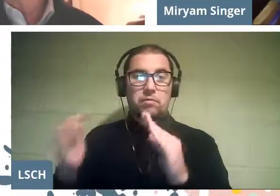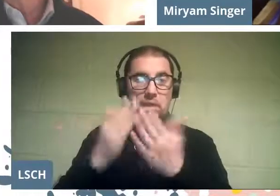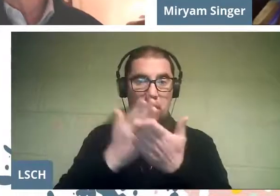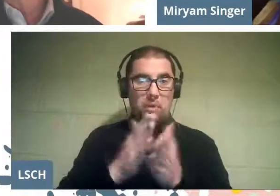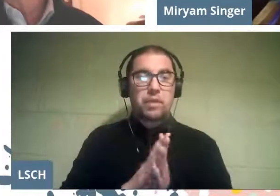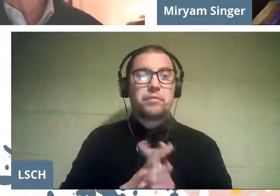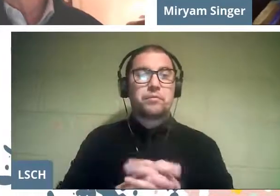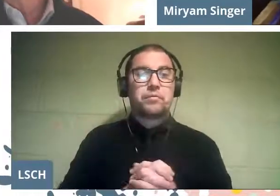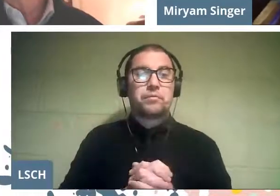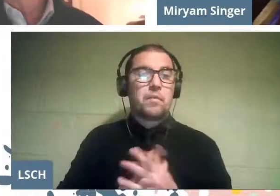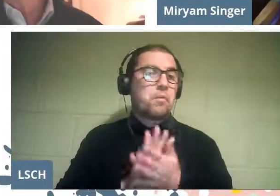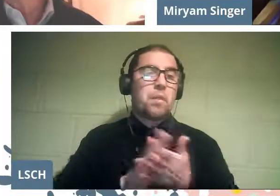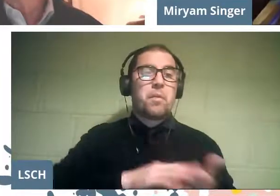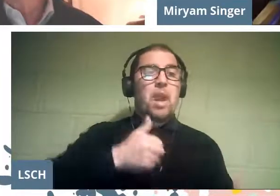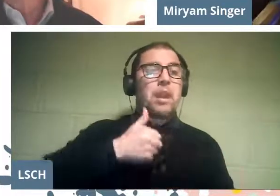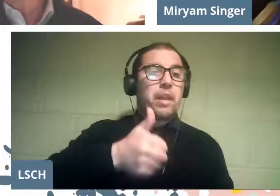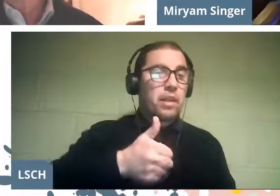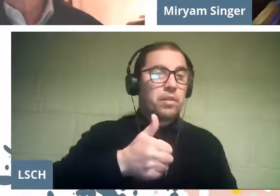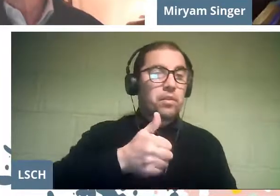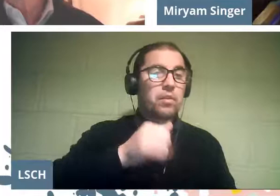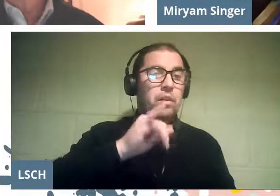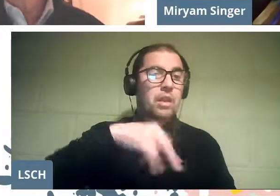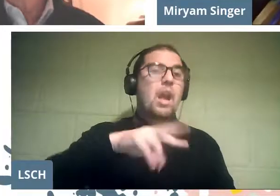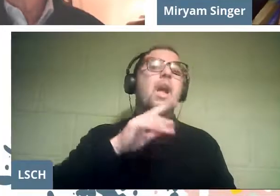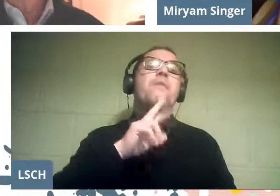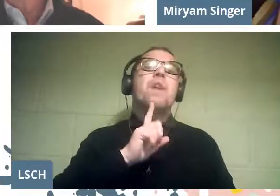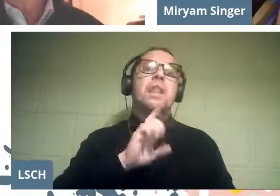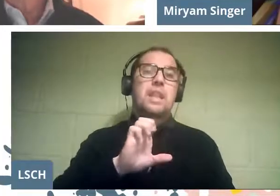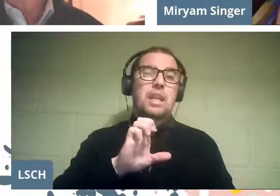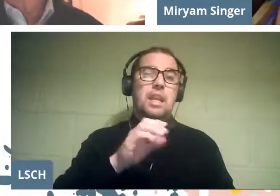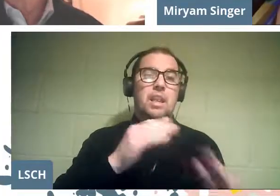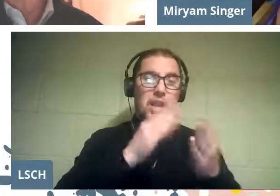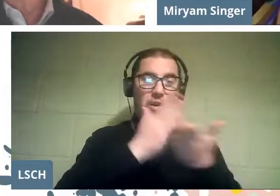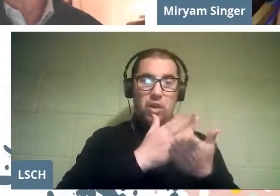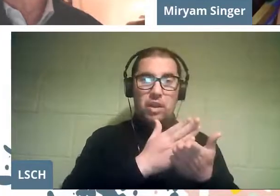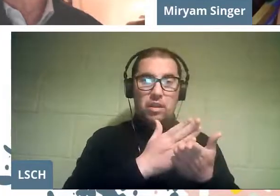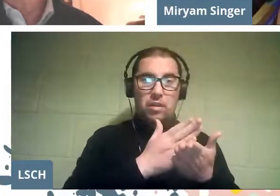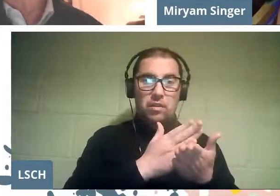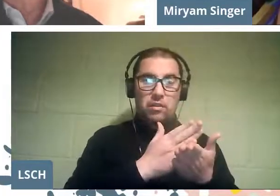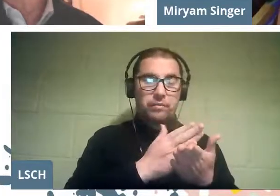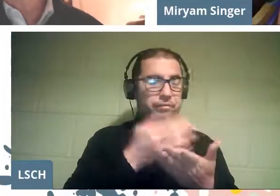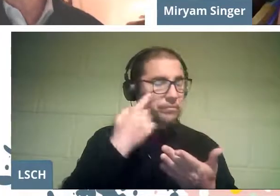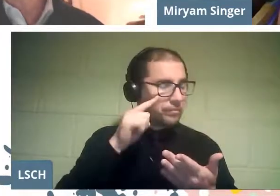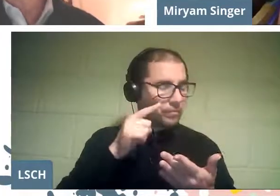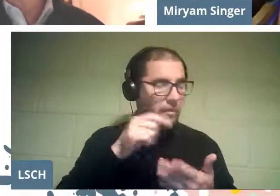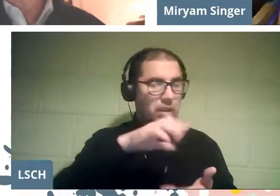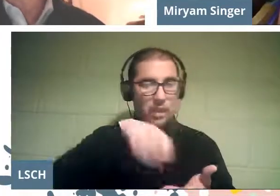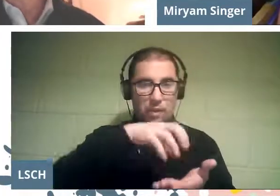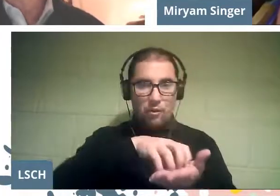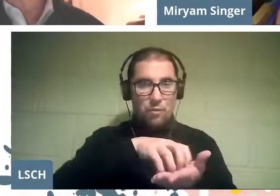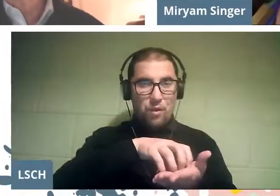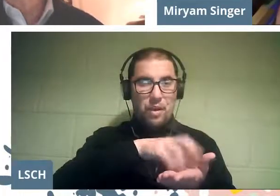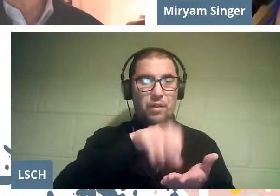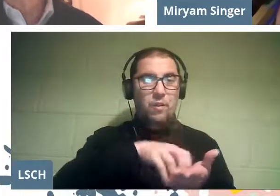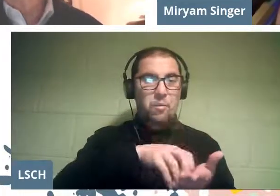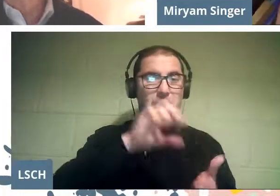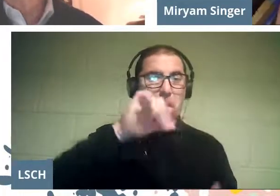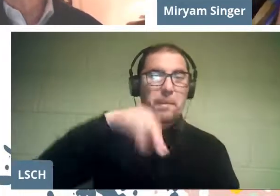director Christian Infante of the school of the commune of la Pintana.